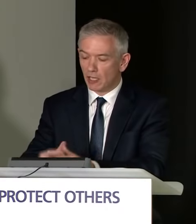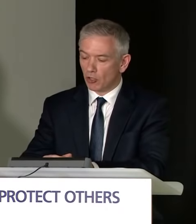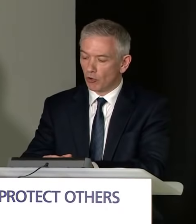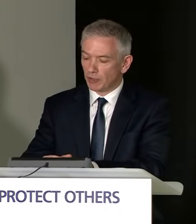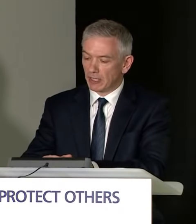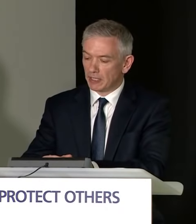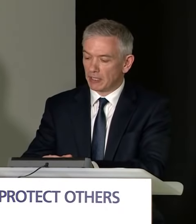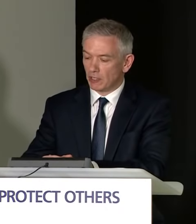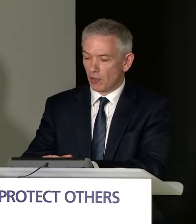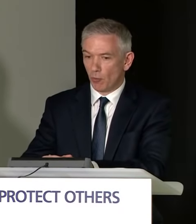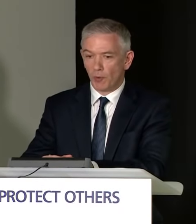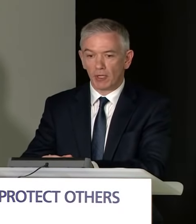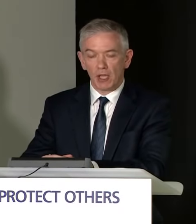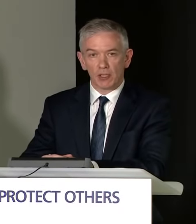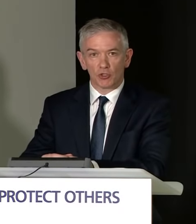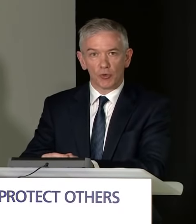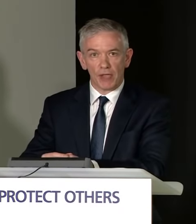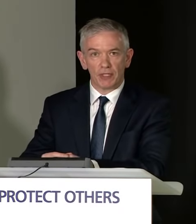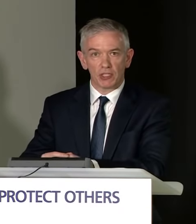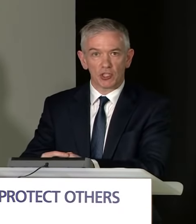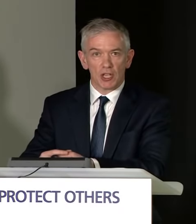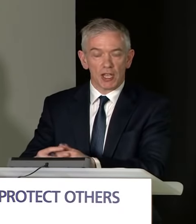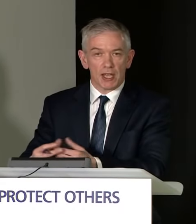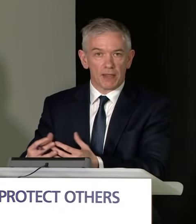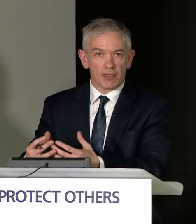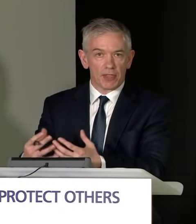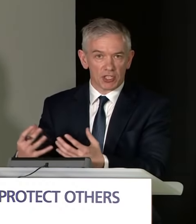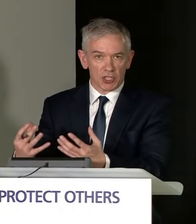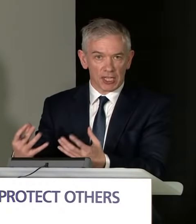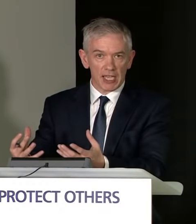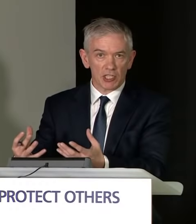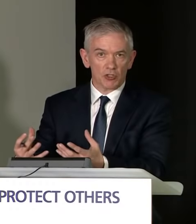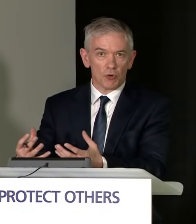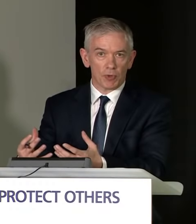Now, at the moment, there is no evidence that that is the case.